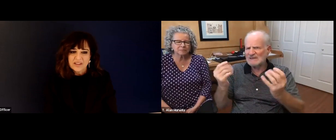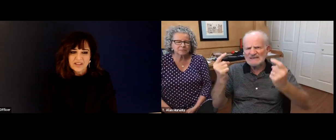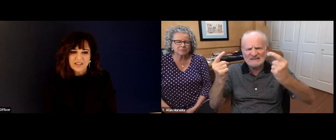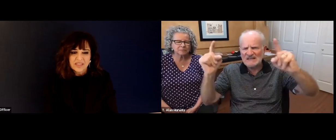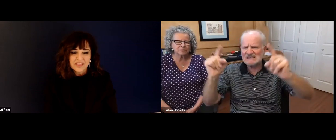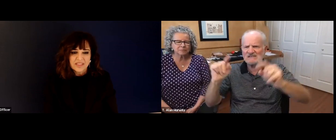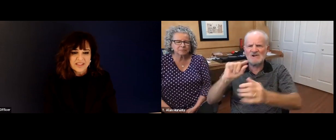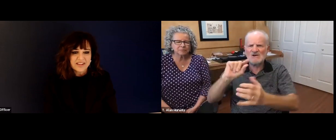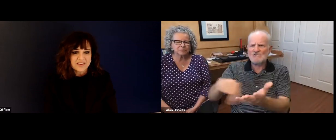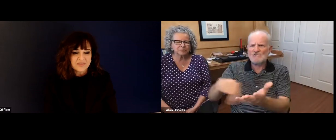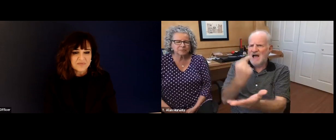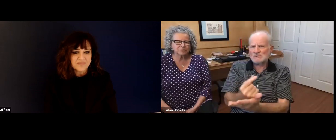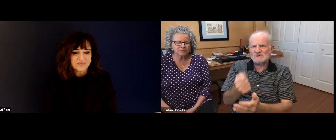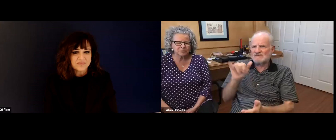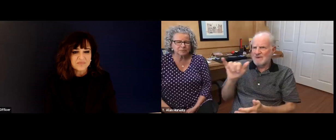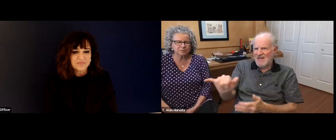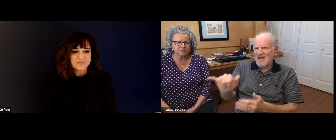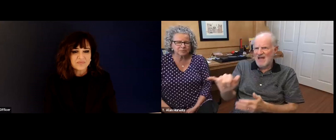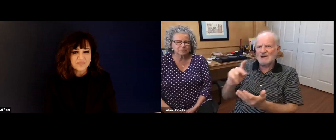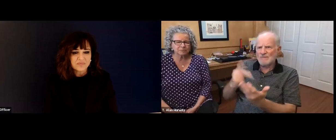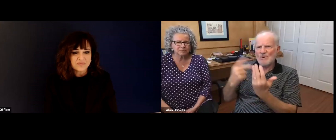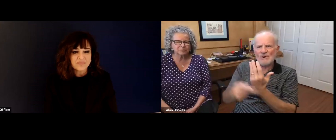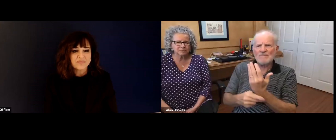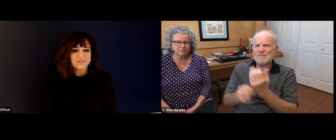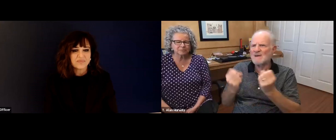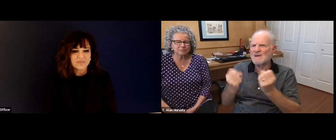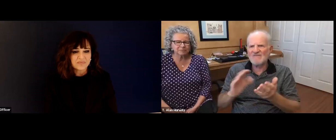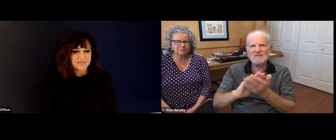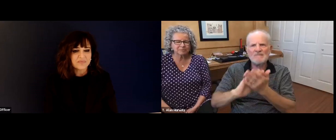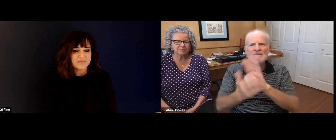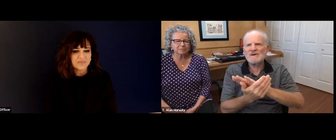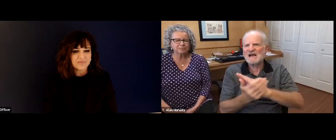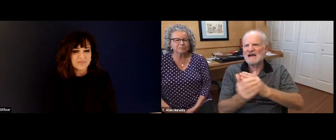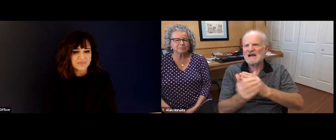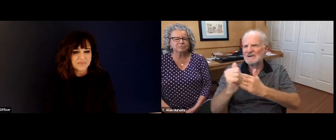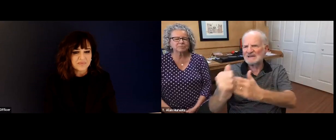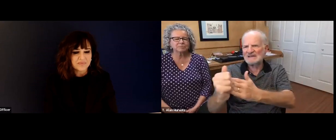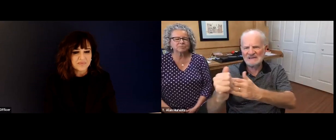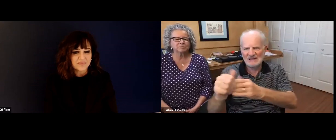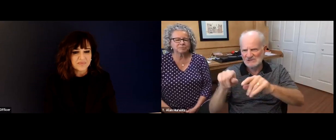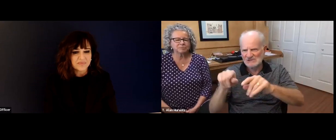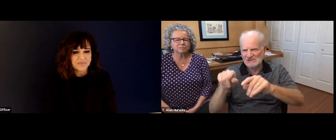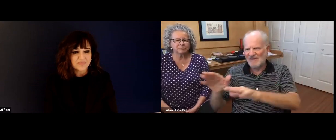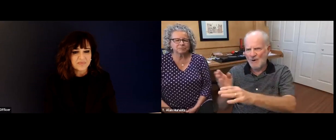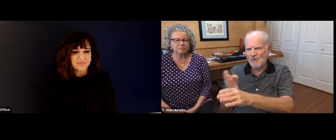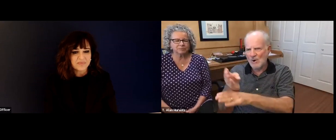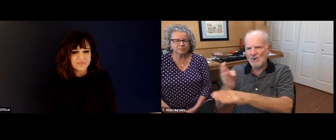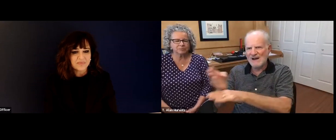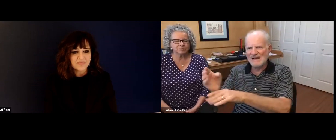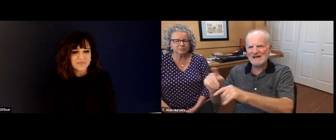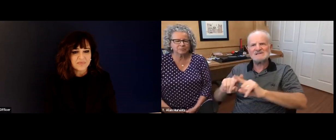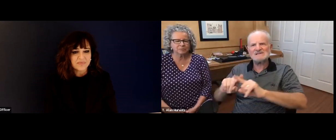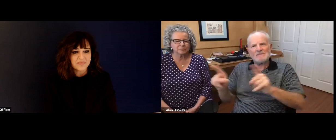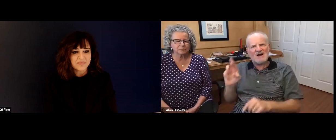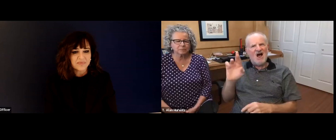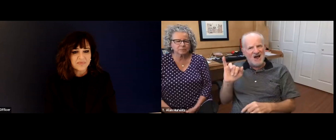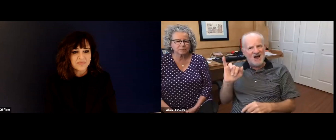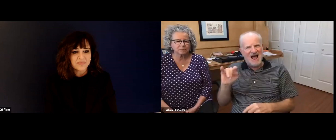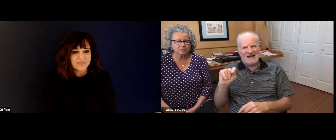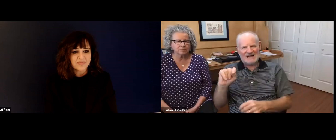half the students were deaf and half the students were hearing, it was really a very successful model. And the graduates went on